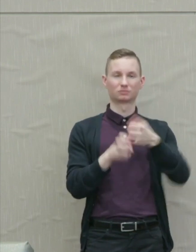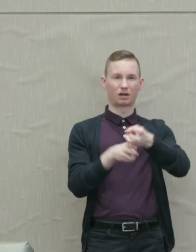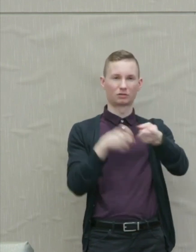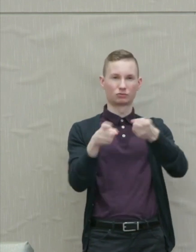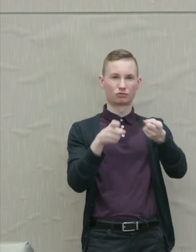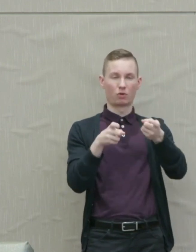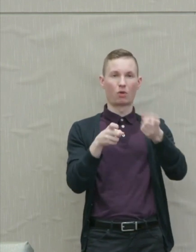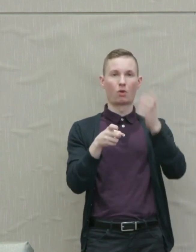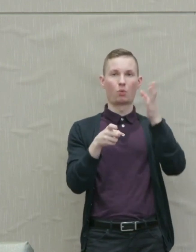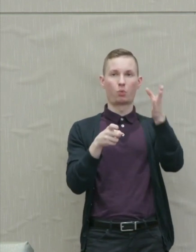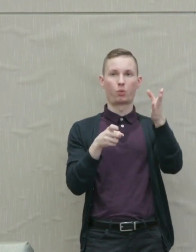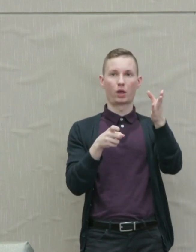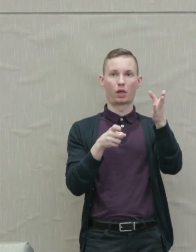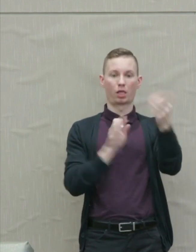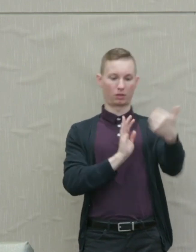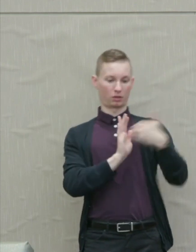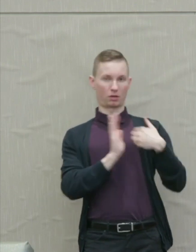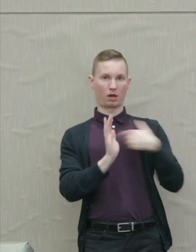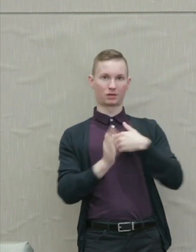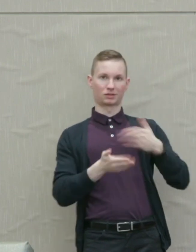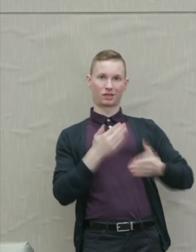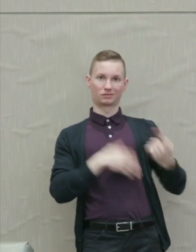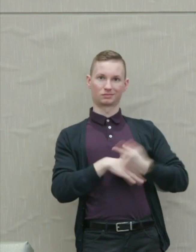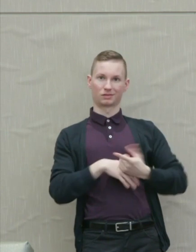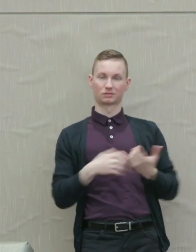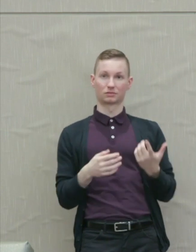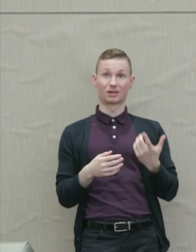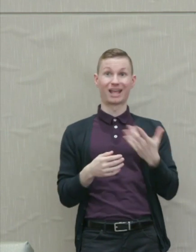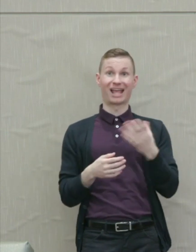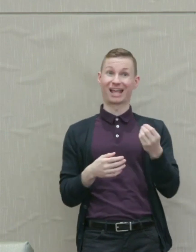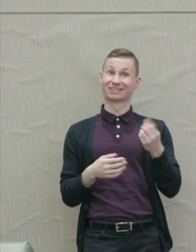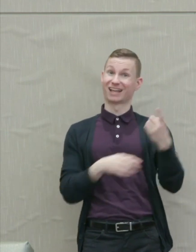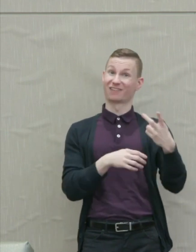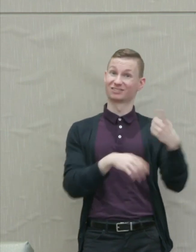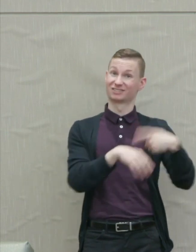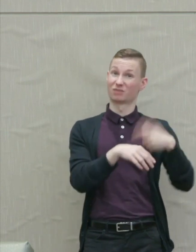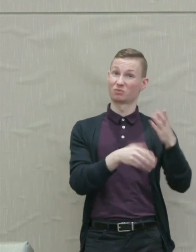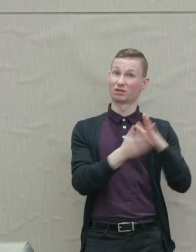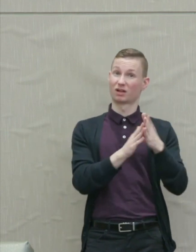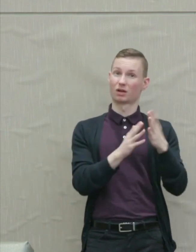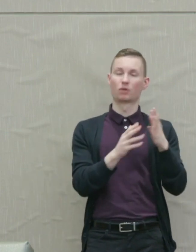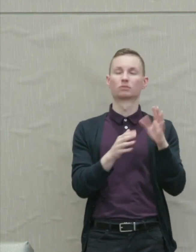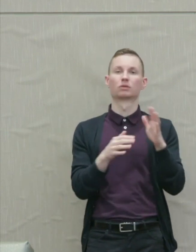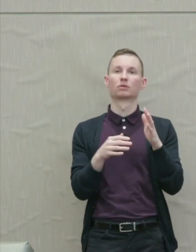on us. And yet worse, half the time people don't even care.